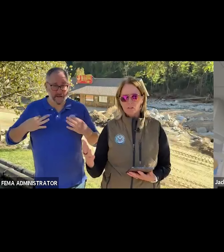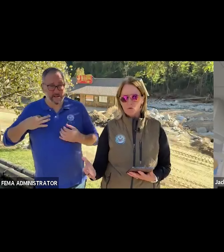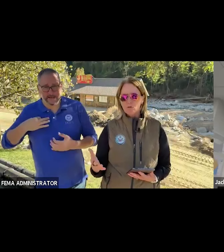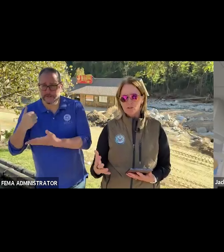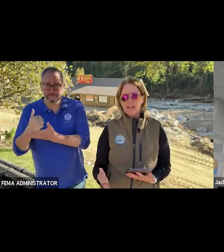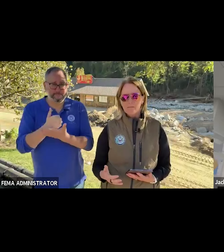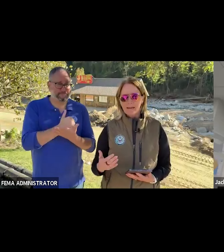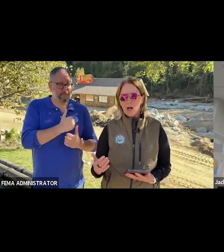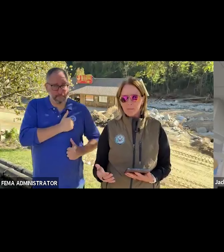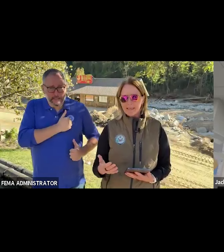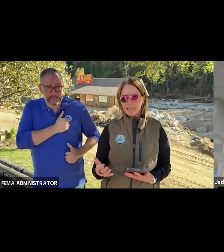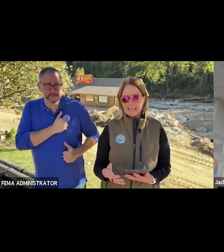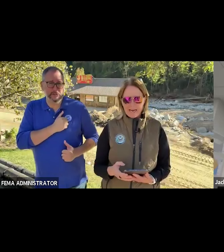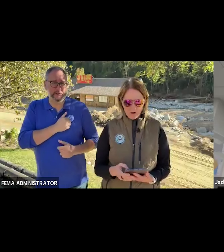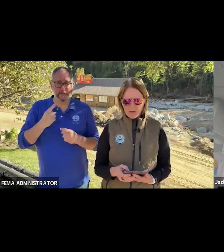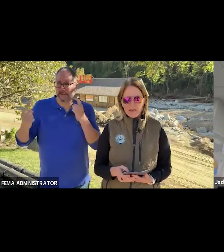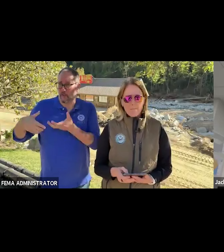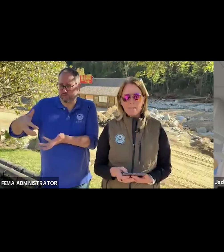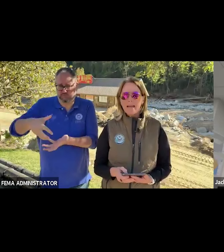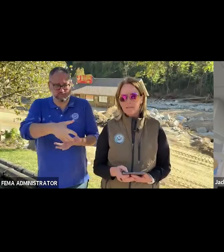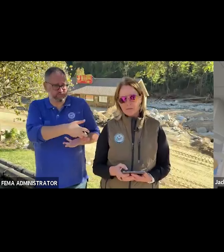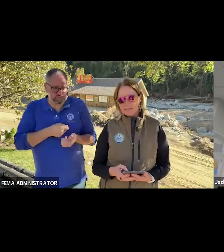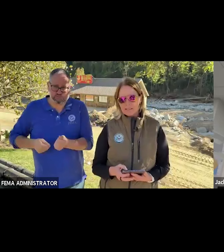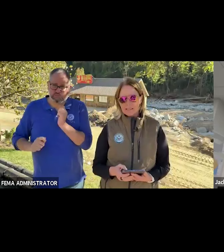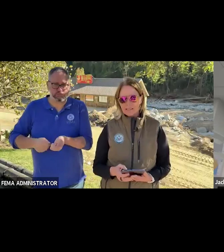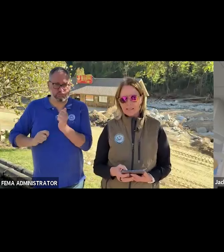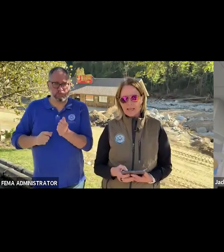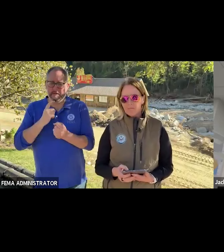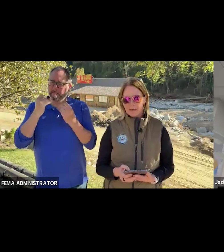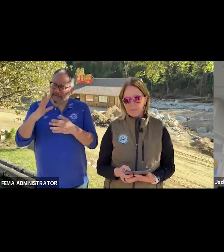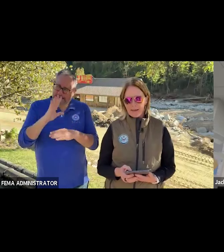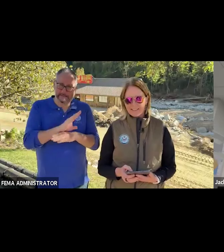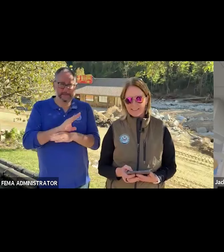the soldiers that have been helping to clean out many of the businesses that have been impacted.